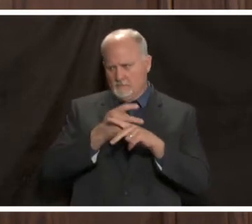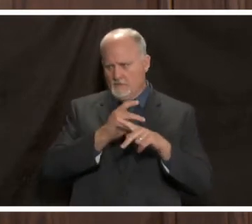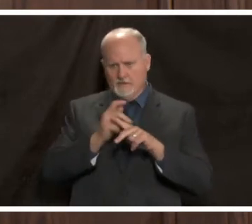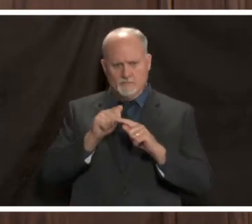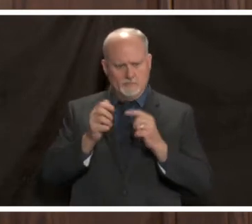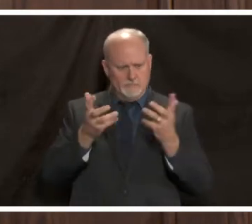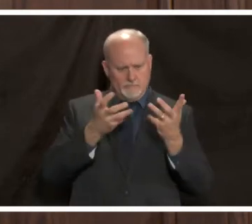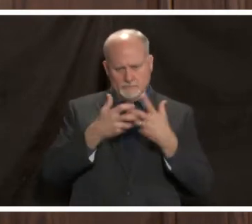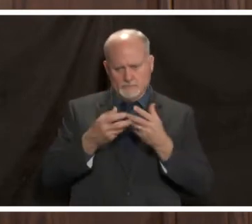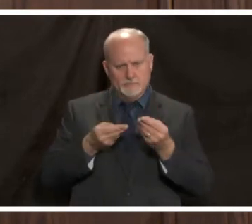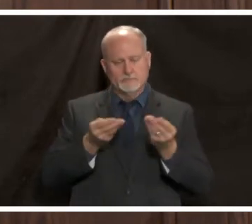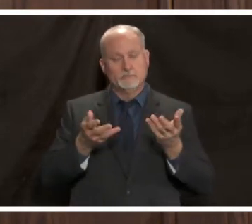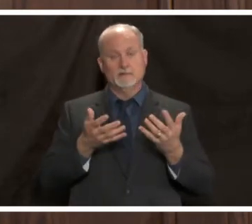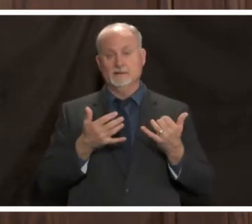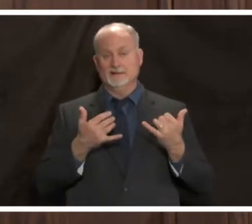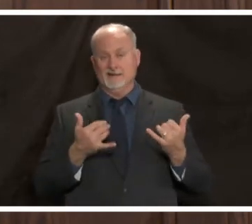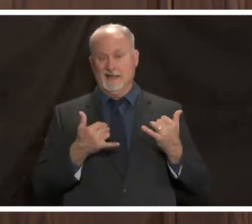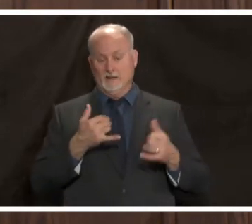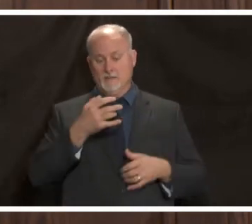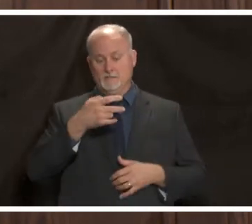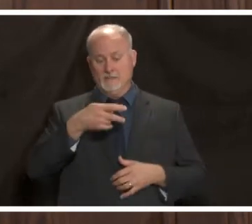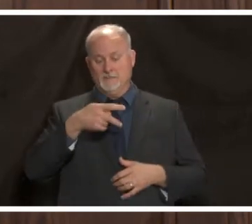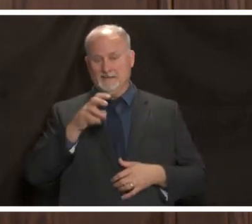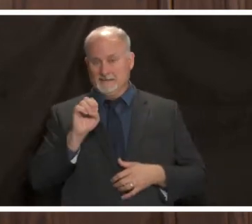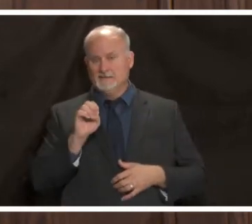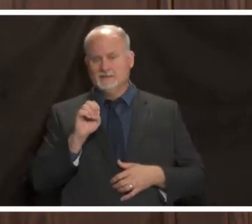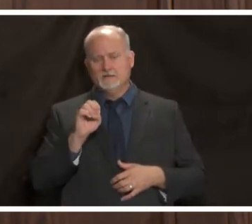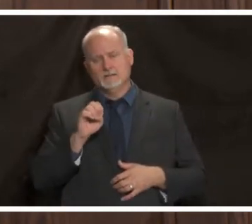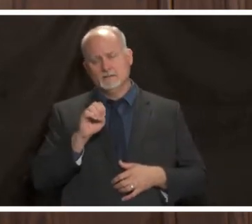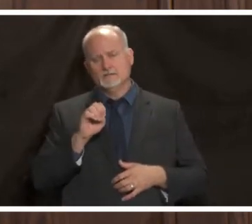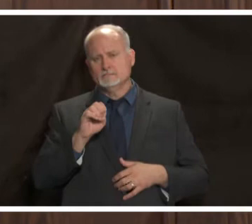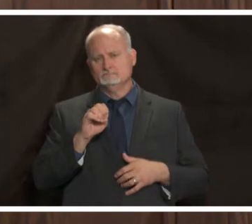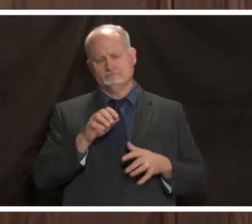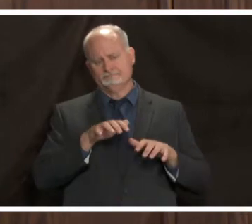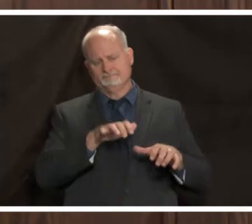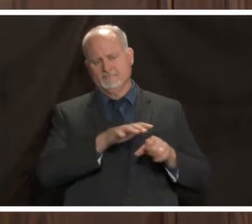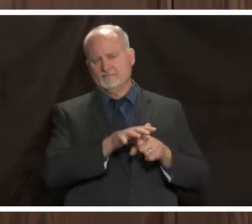now our pp is mostly available although with the surge i'm not sure it can totally hold out